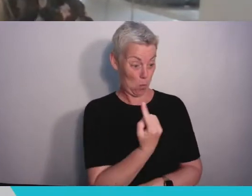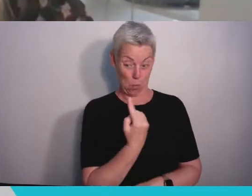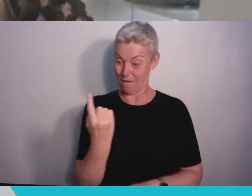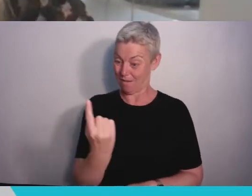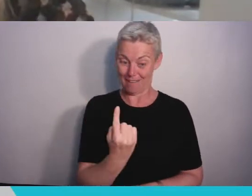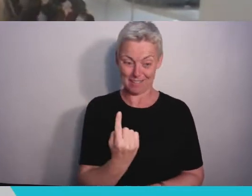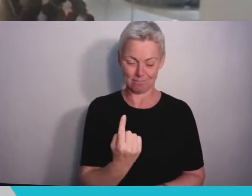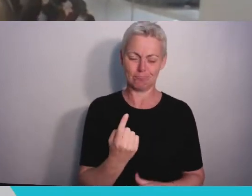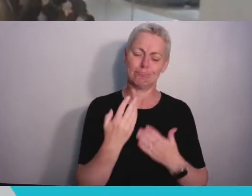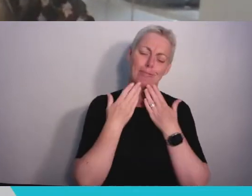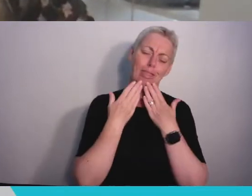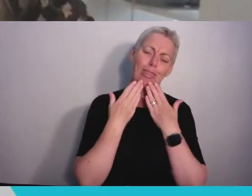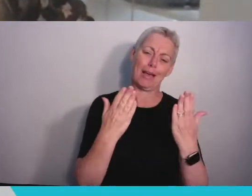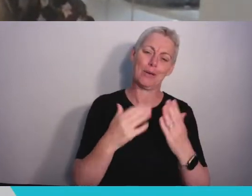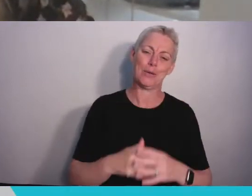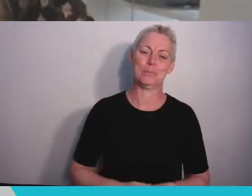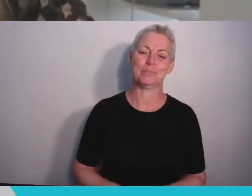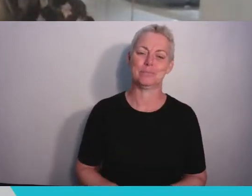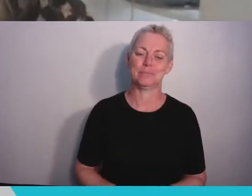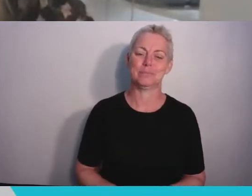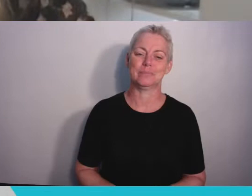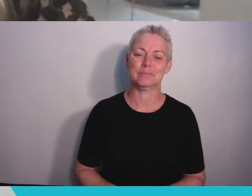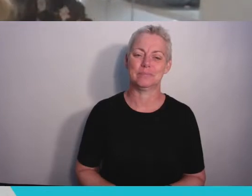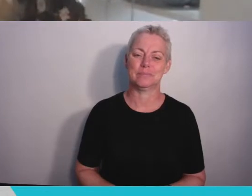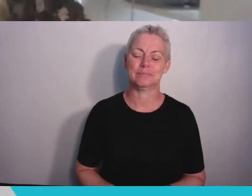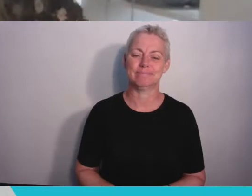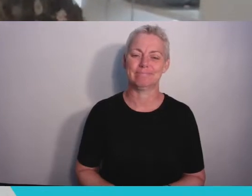I think it’s quite important to look back on your time at Bristol and remember it as